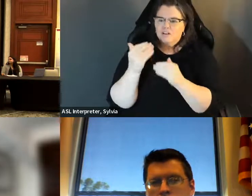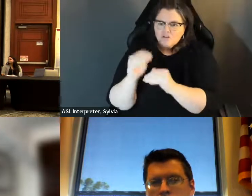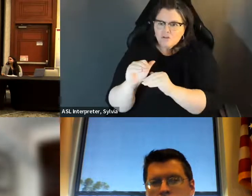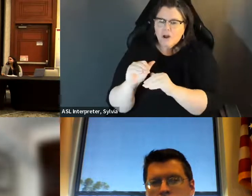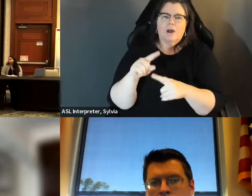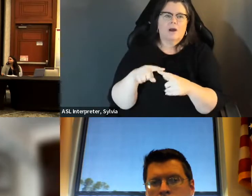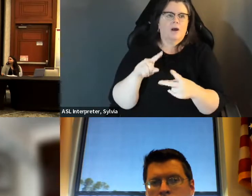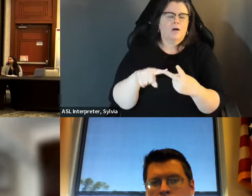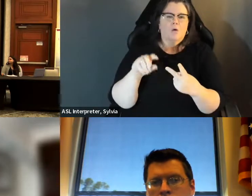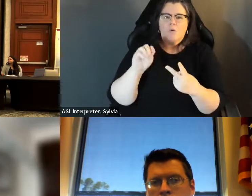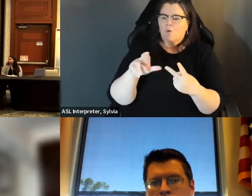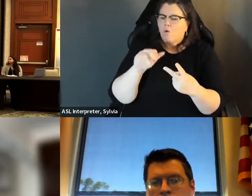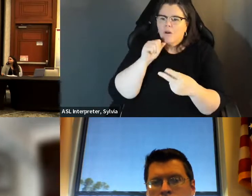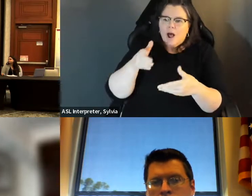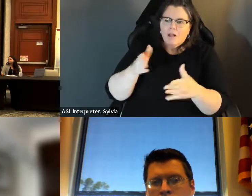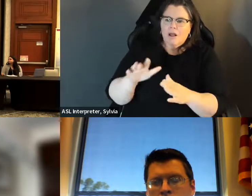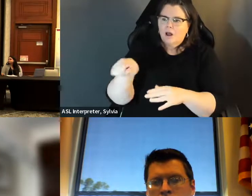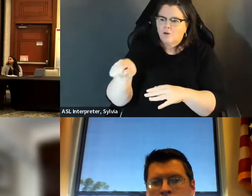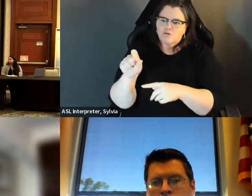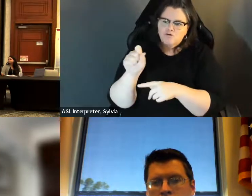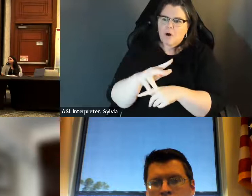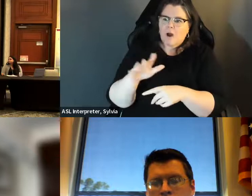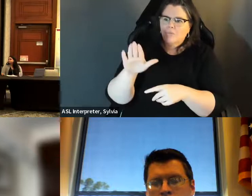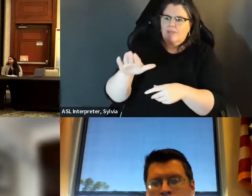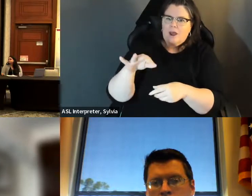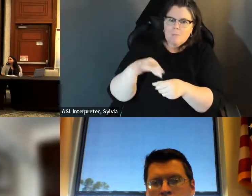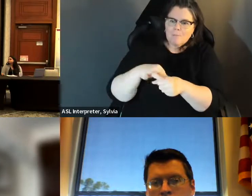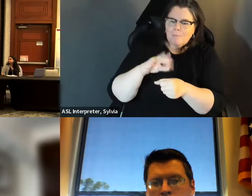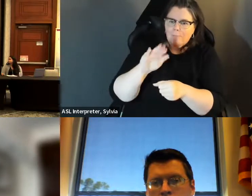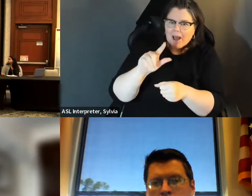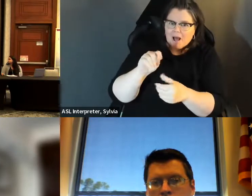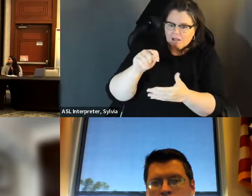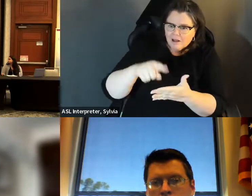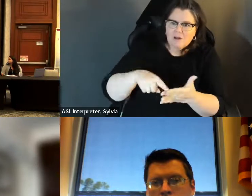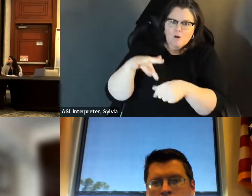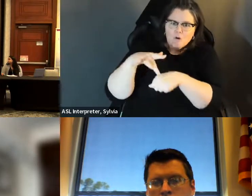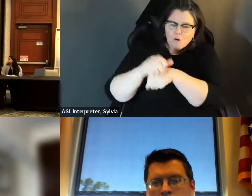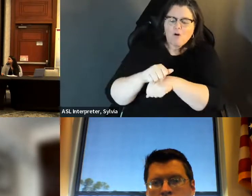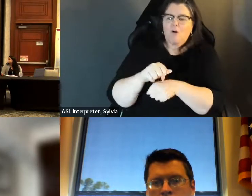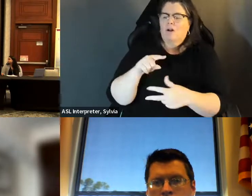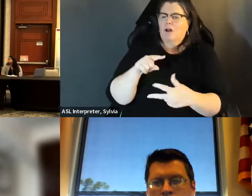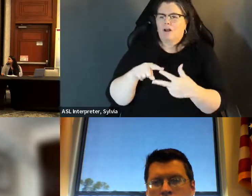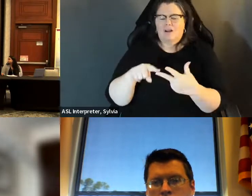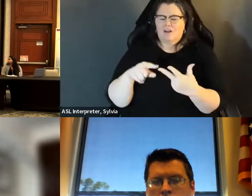restrictive voting, for less early voting, for fewer -- you know, curtailing the ability to drop off ballots early, are